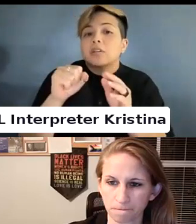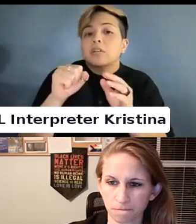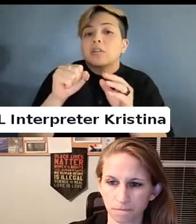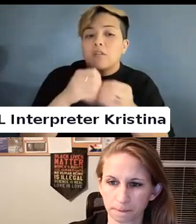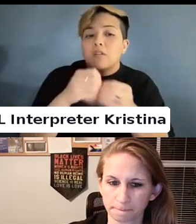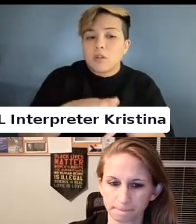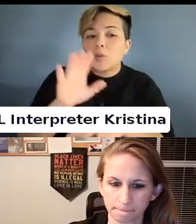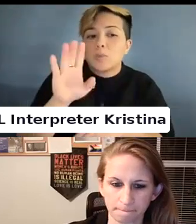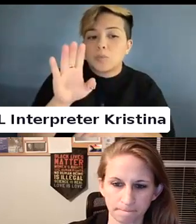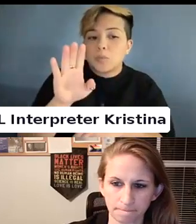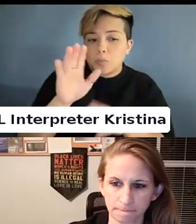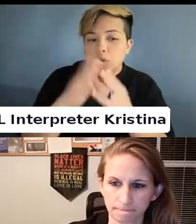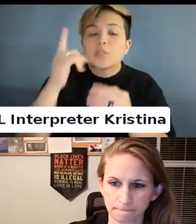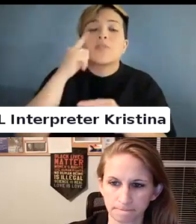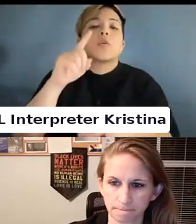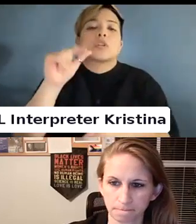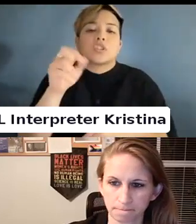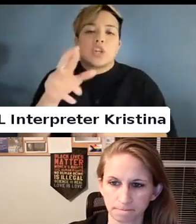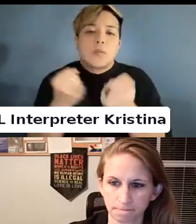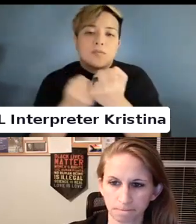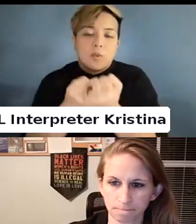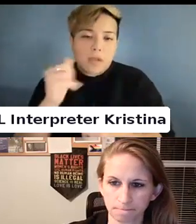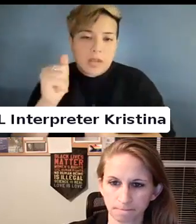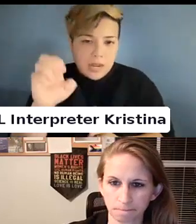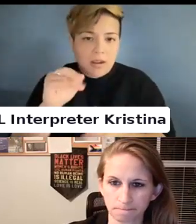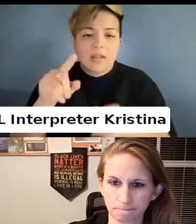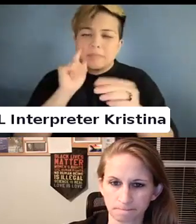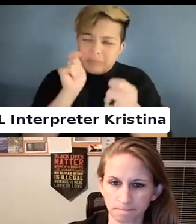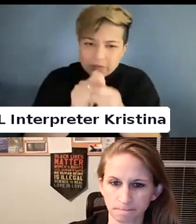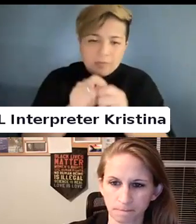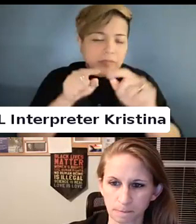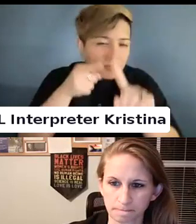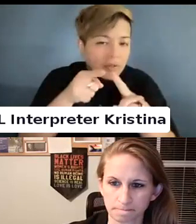Regarding and specifically targeting access to care for folks with autism.